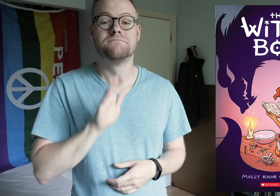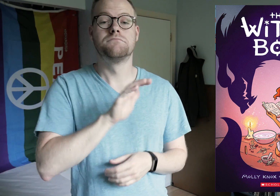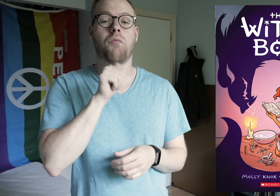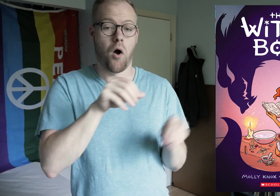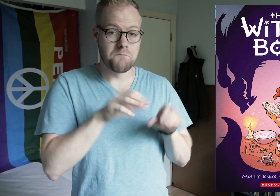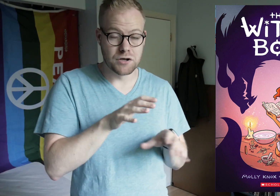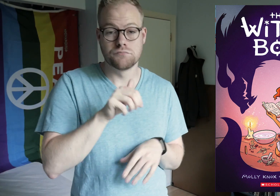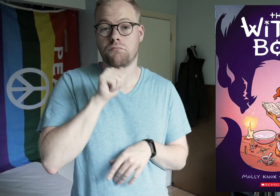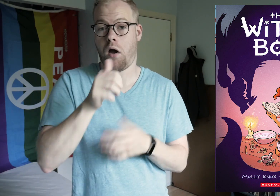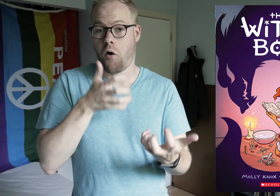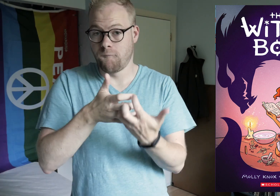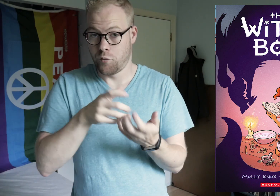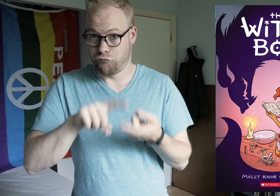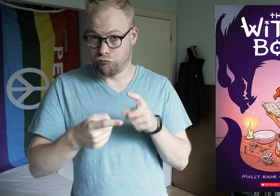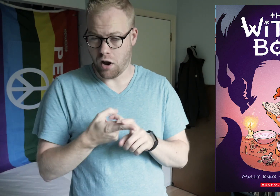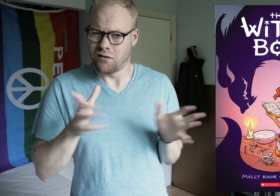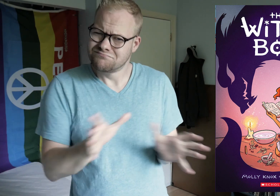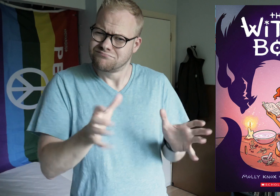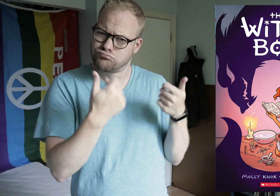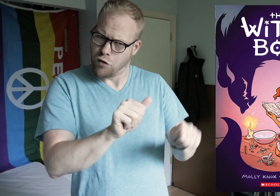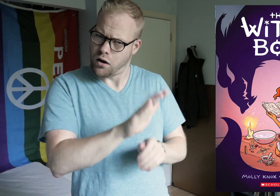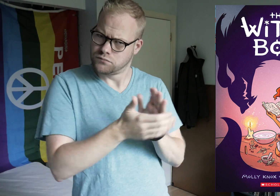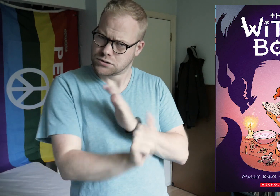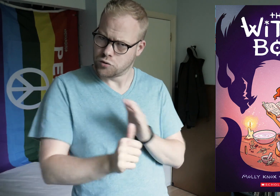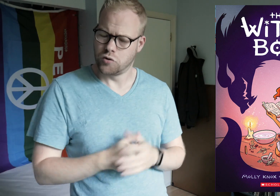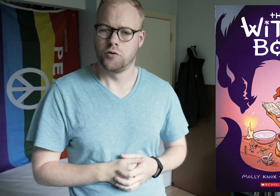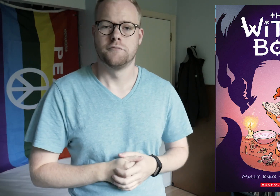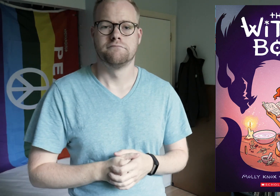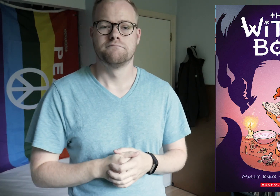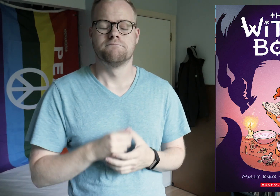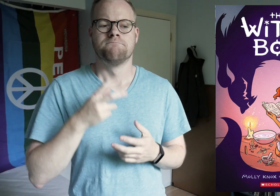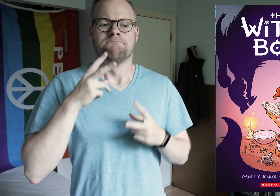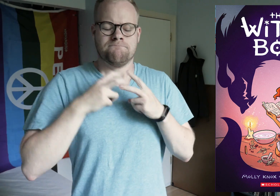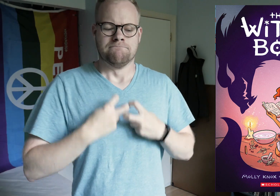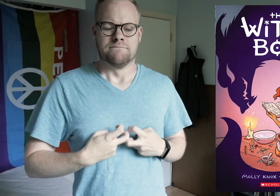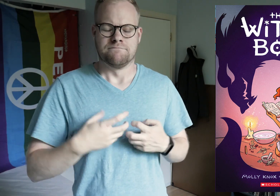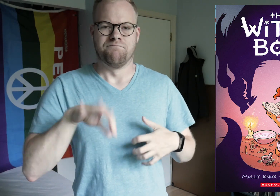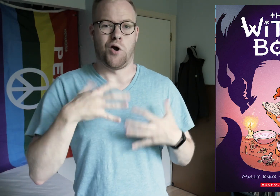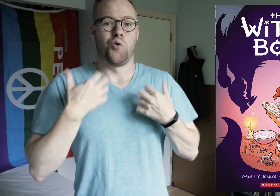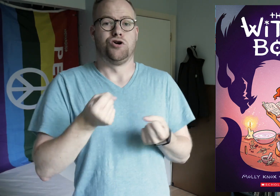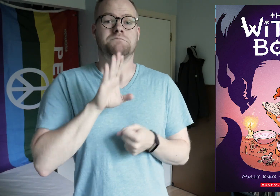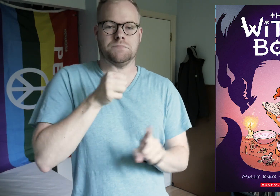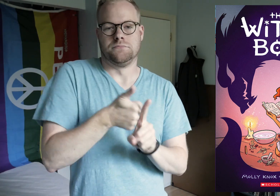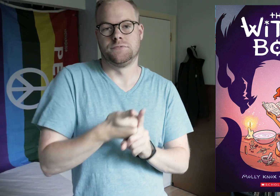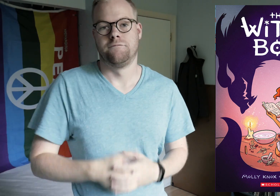His non-magical and non-conforming friend encourages him to try his skills, and he has to find the courage to be truly himself.